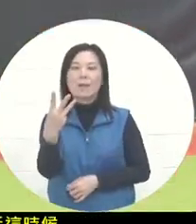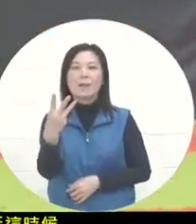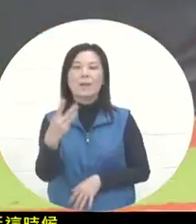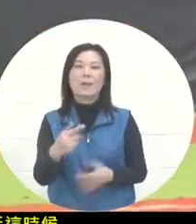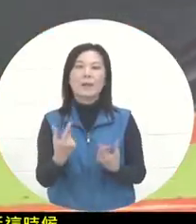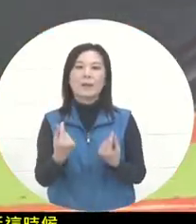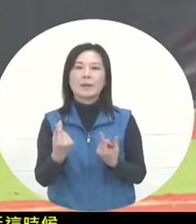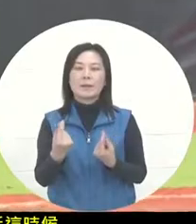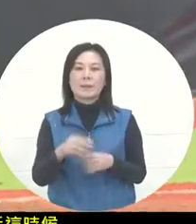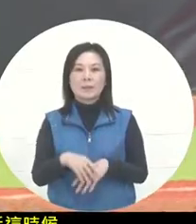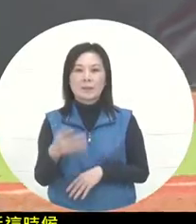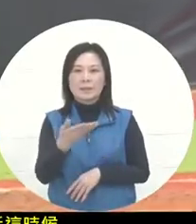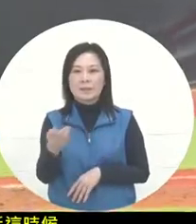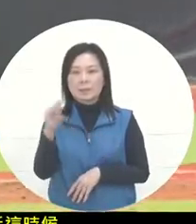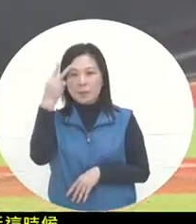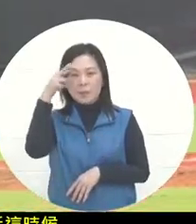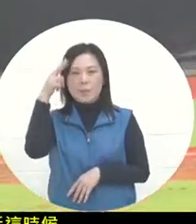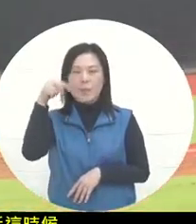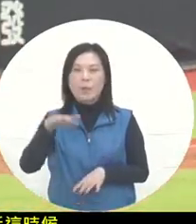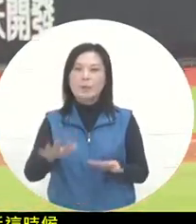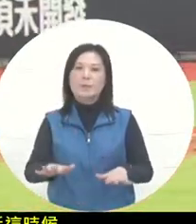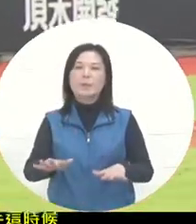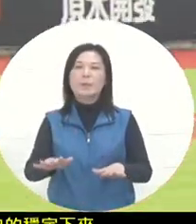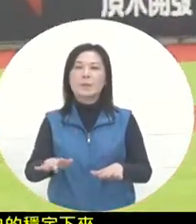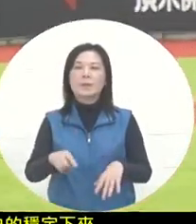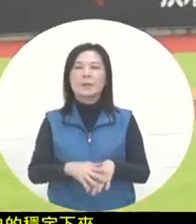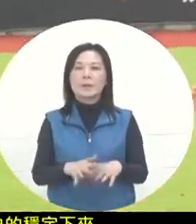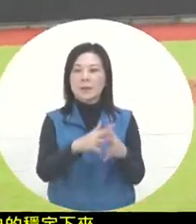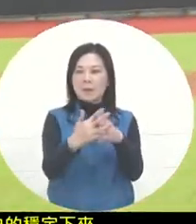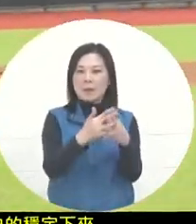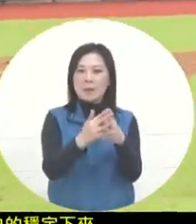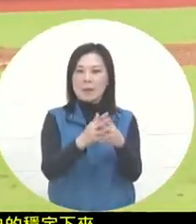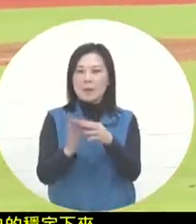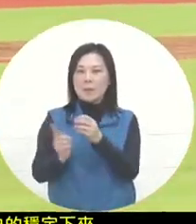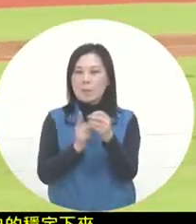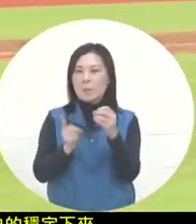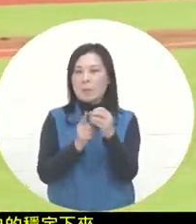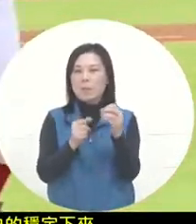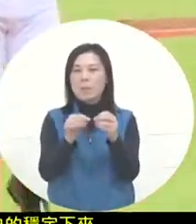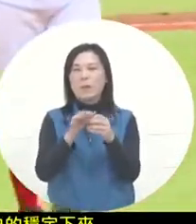also brought the Mexican team 's offense to the US team in this round . However, the US team scored